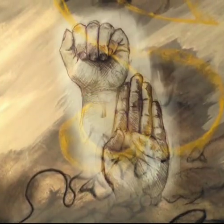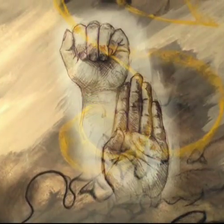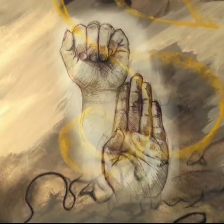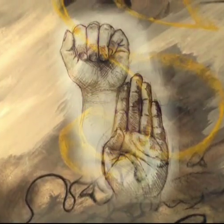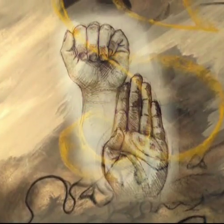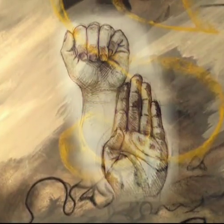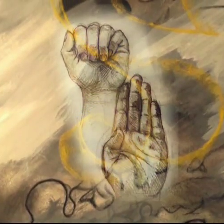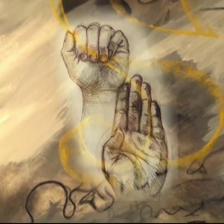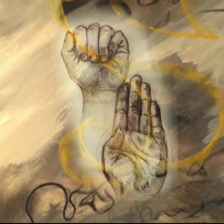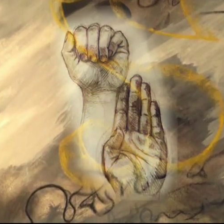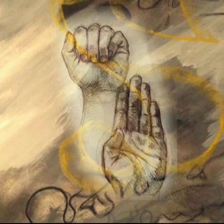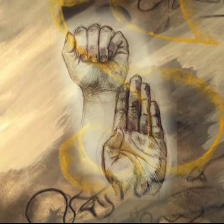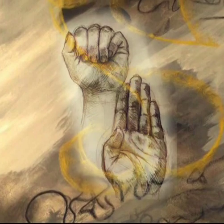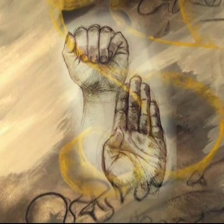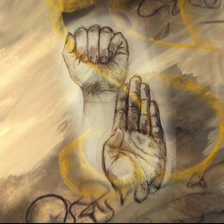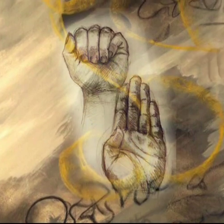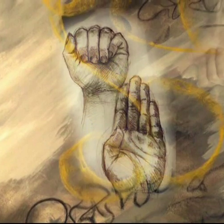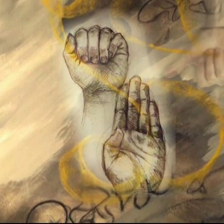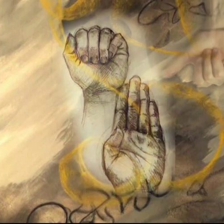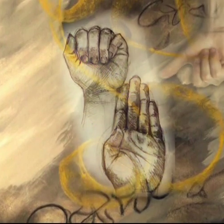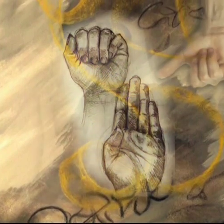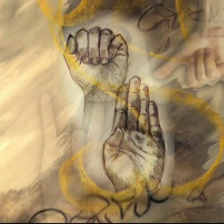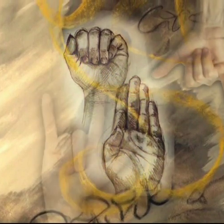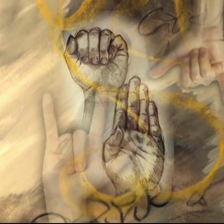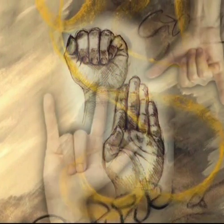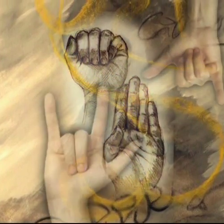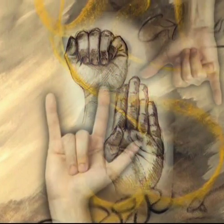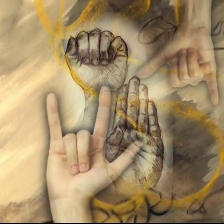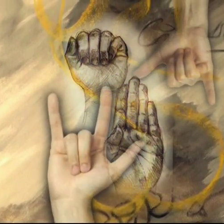and poetry is an art form that will never be theirs?